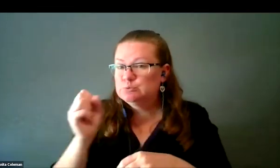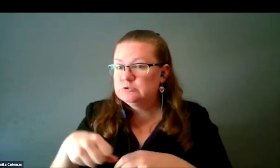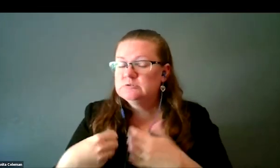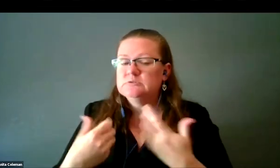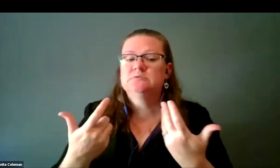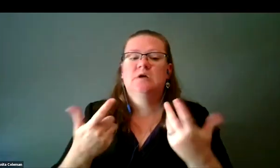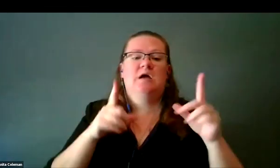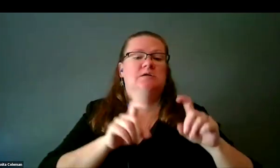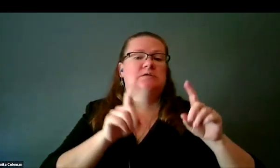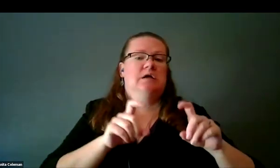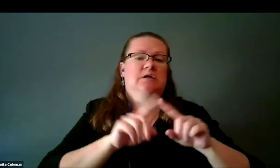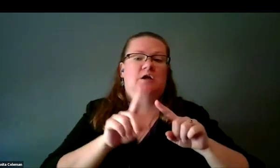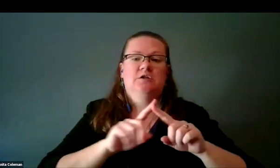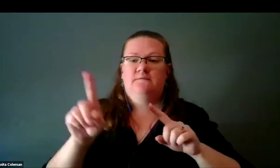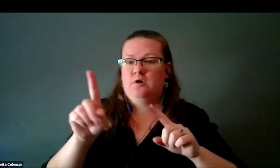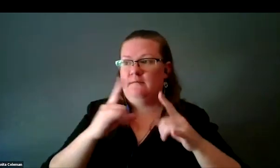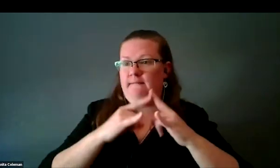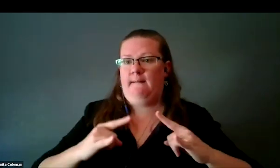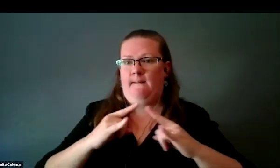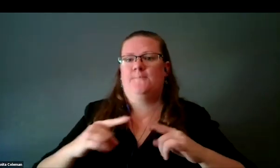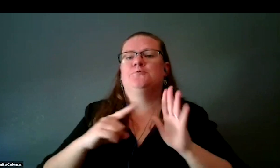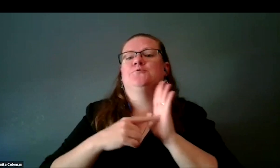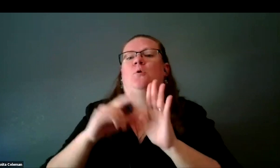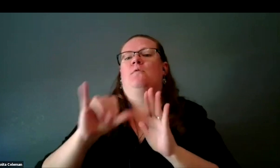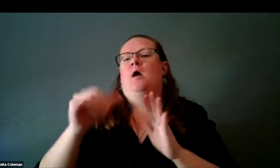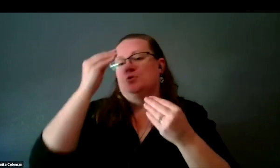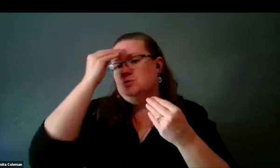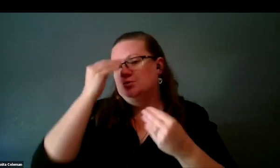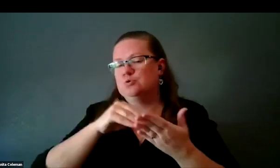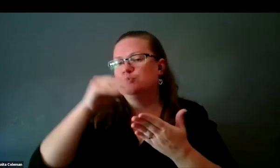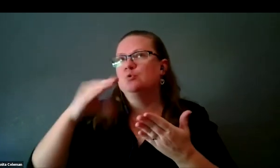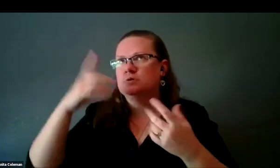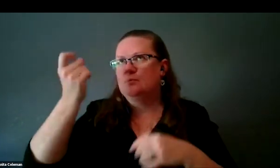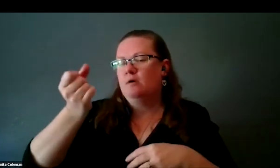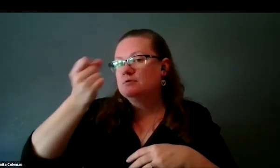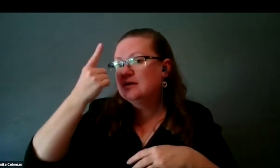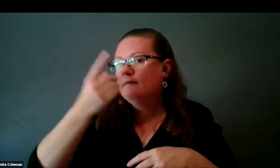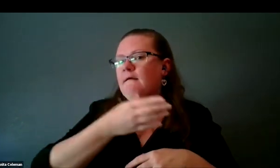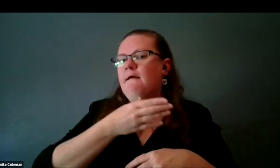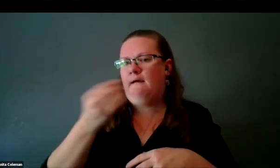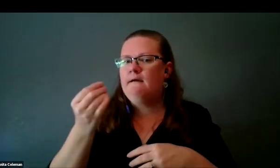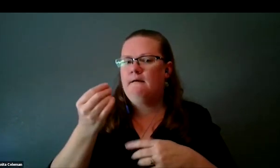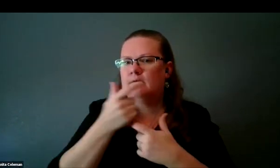Pilot testing at the summer camp showed that the students were getting it and that they were understanding what we were talking about.